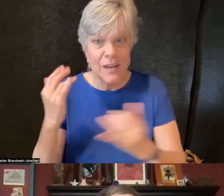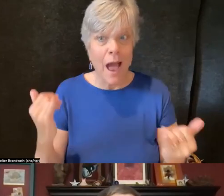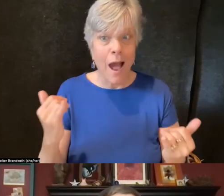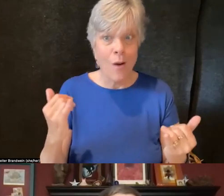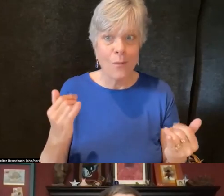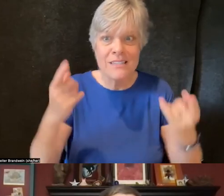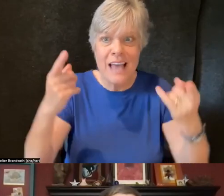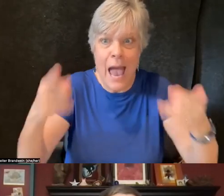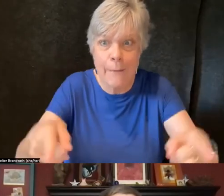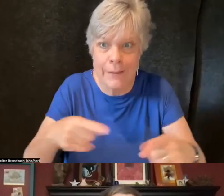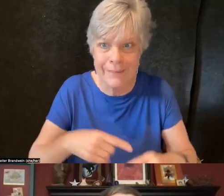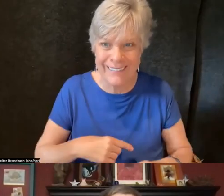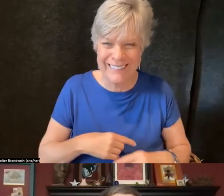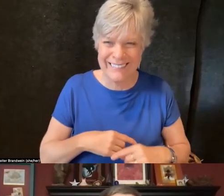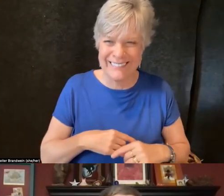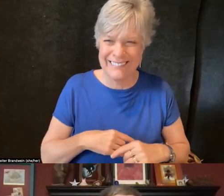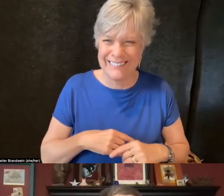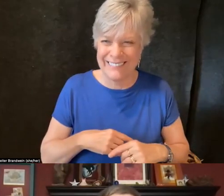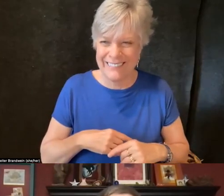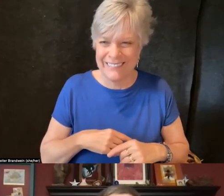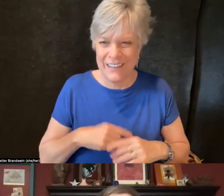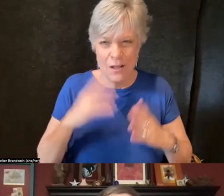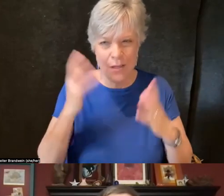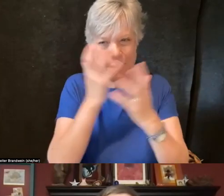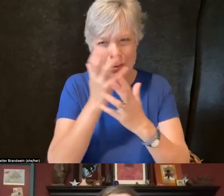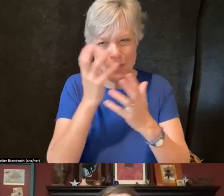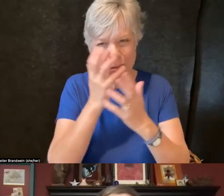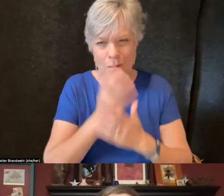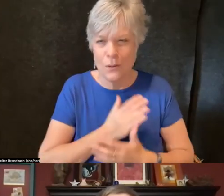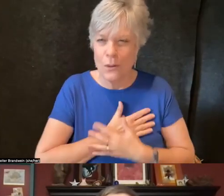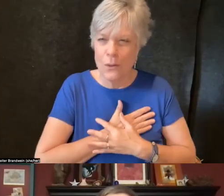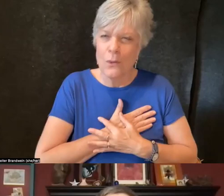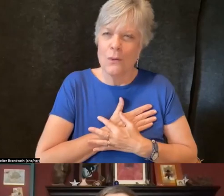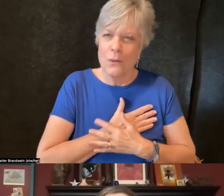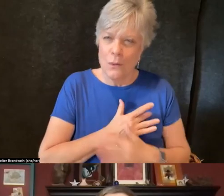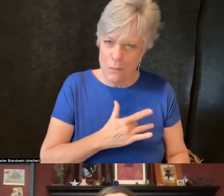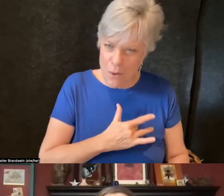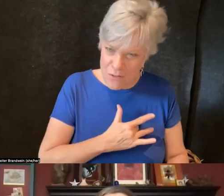And it's a profound and meaningful thing to bear witness,